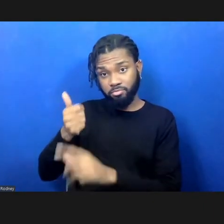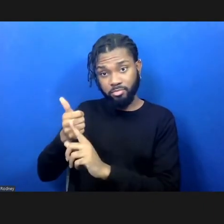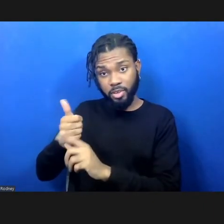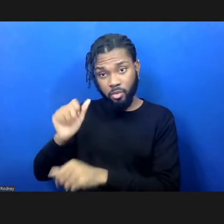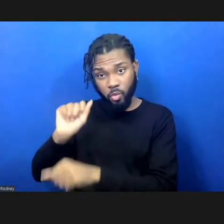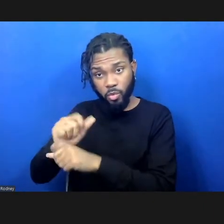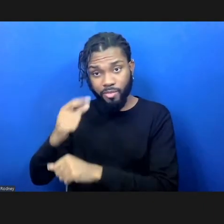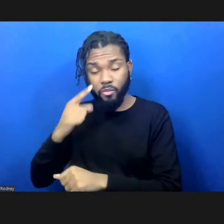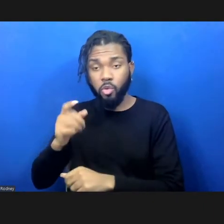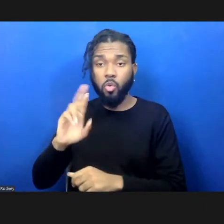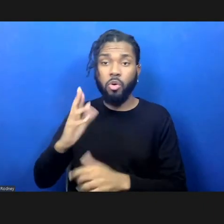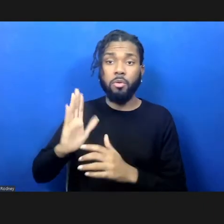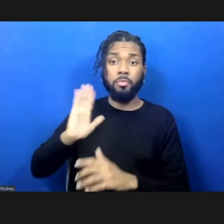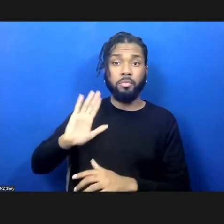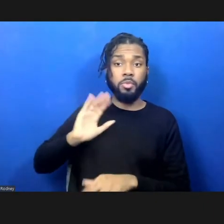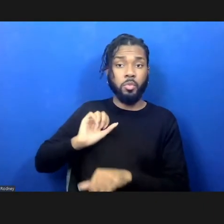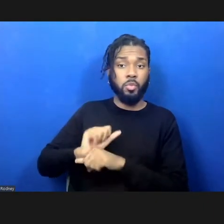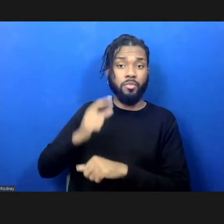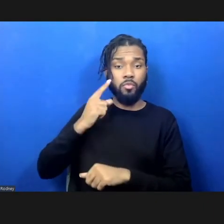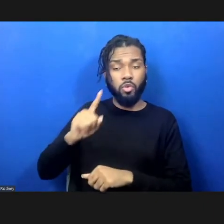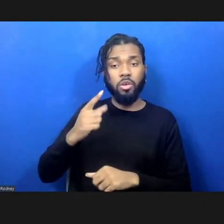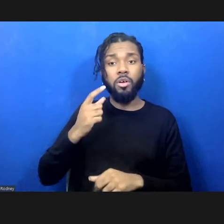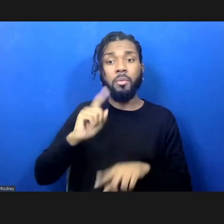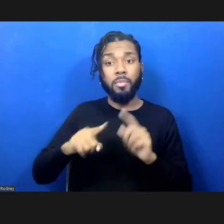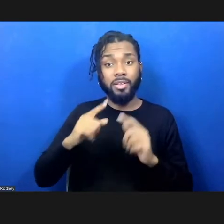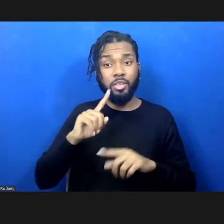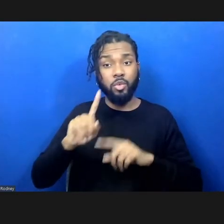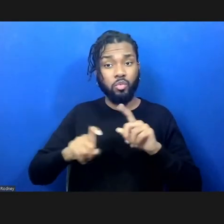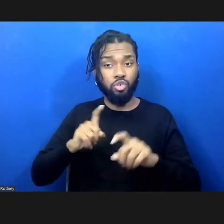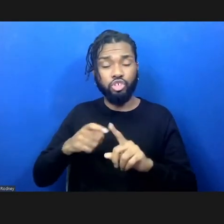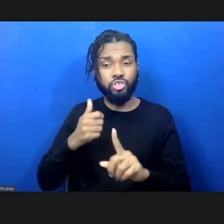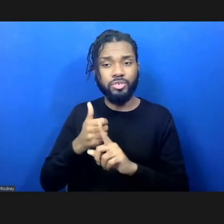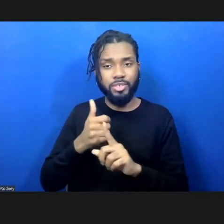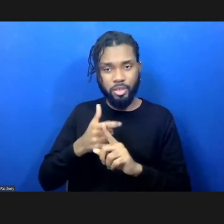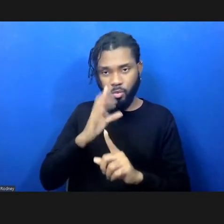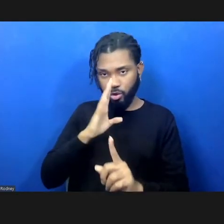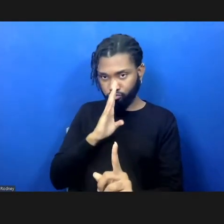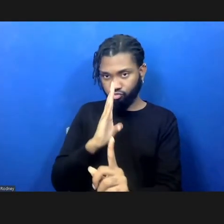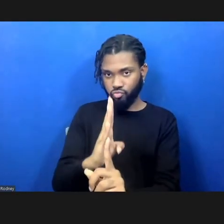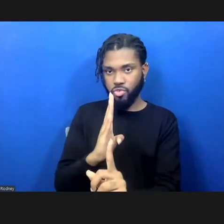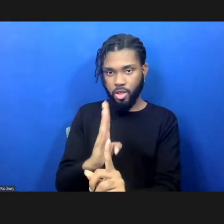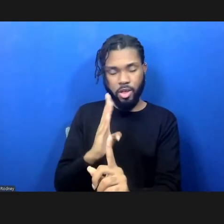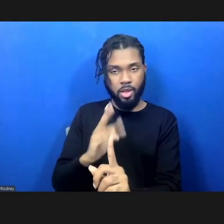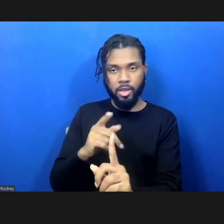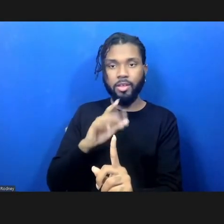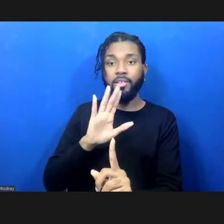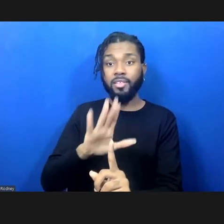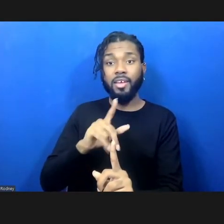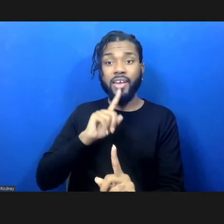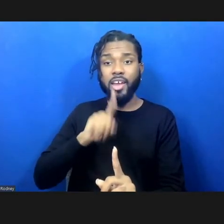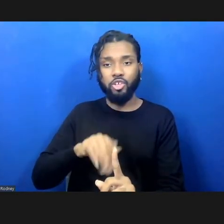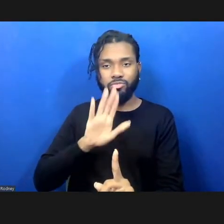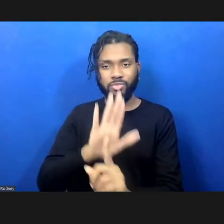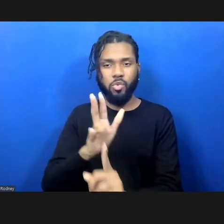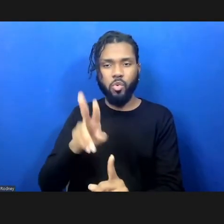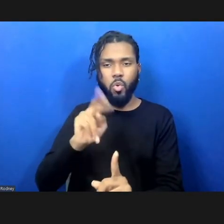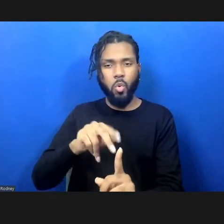past, I'm addressing these questions to panelists as individuals and their answers are to be understood as their own personal opinions.